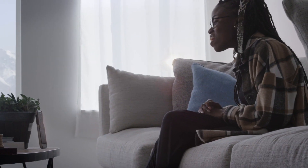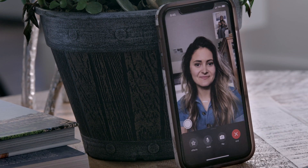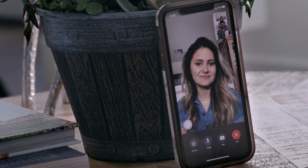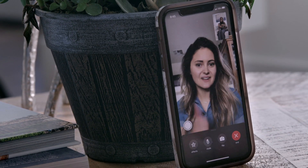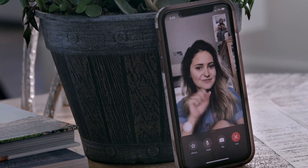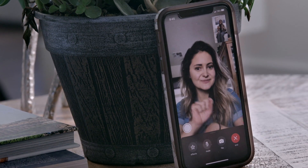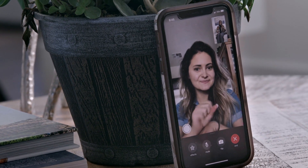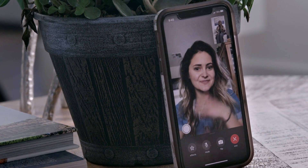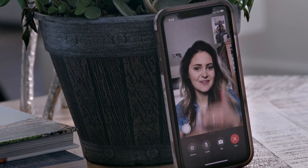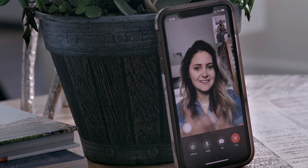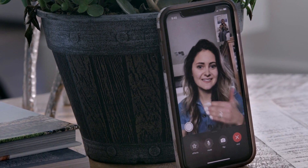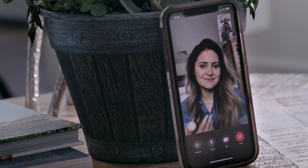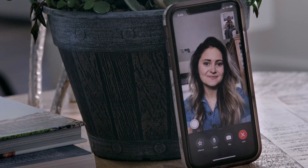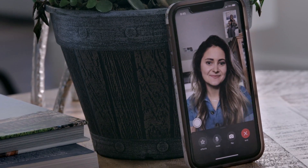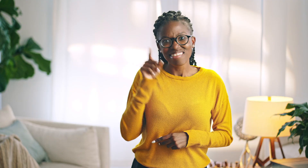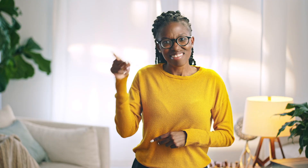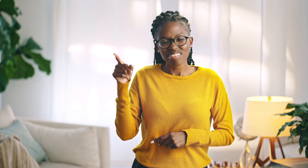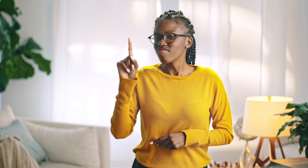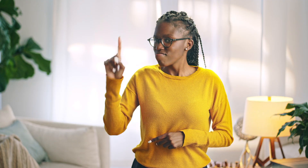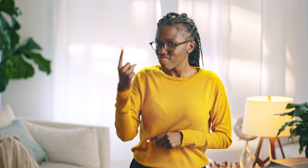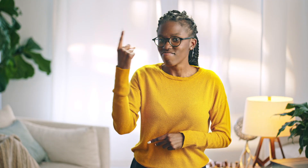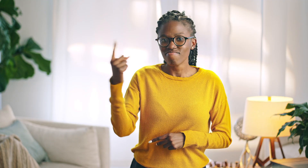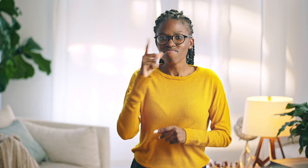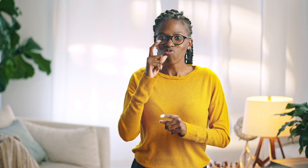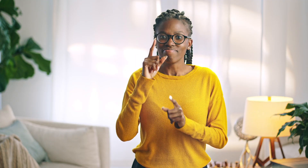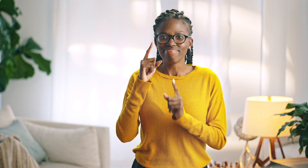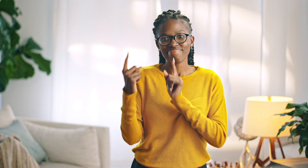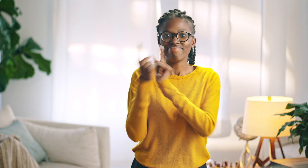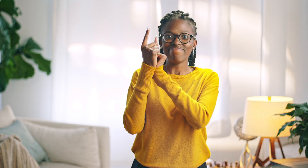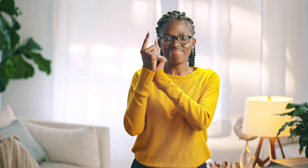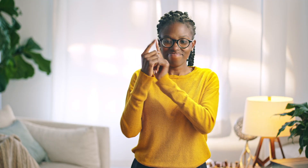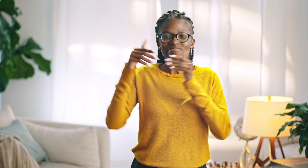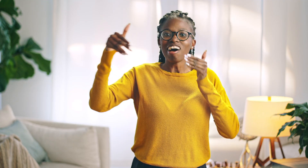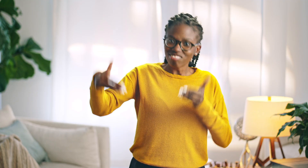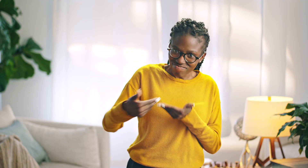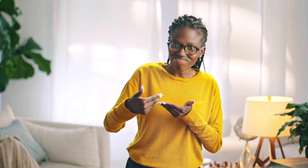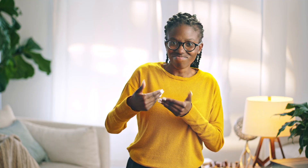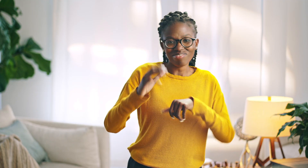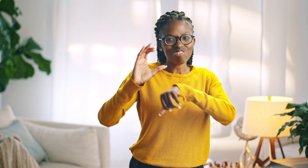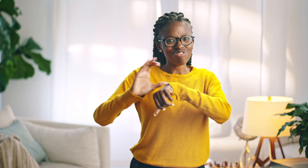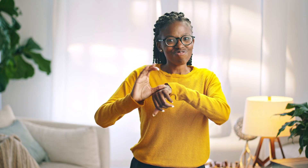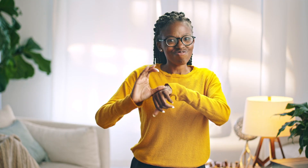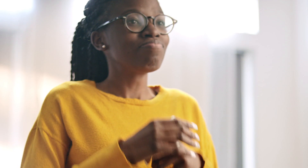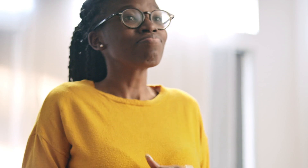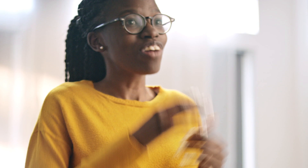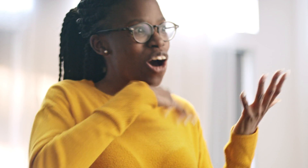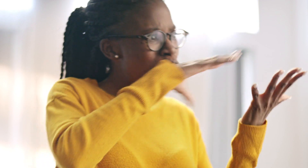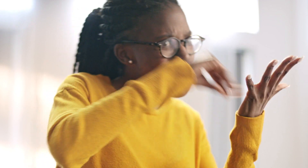and I met a friend of mine, Alicia, there. She was the first person who really introduced me to the Church.